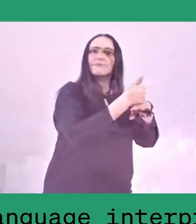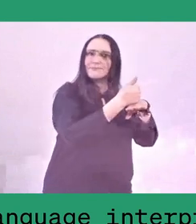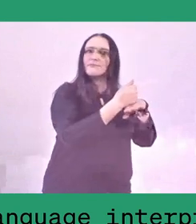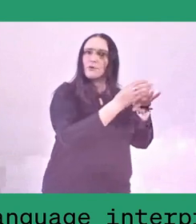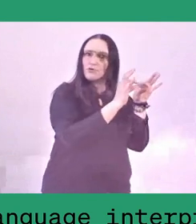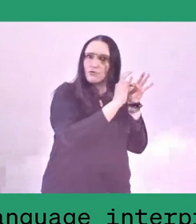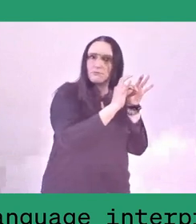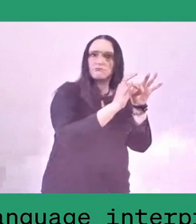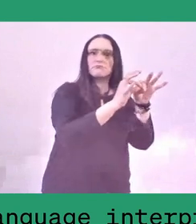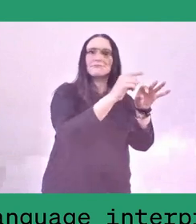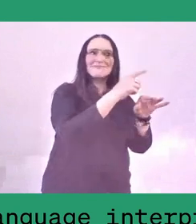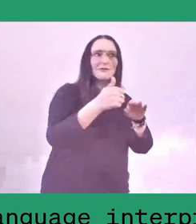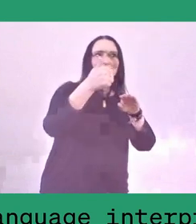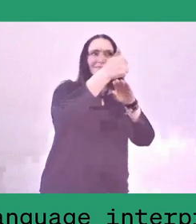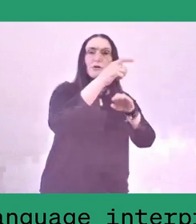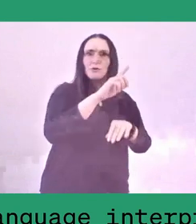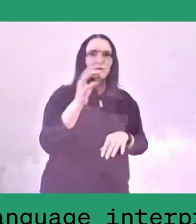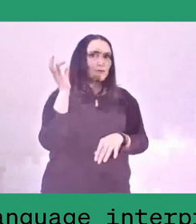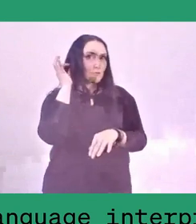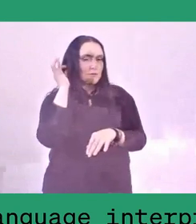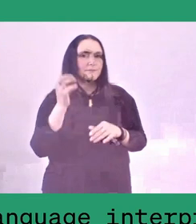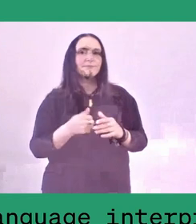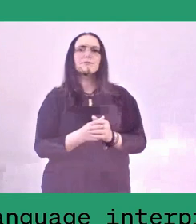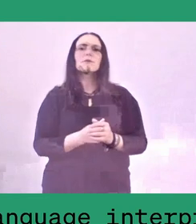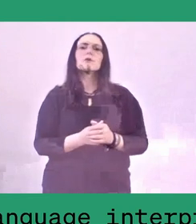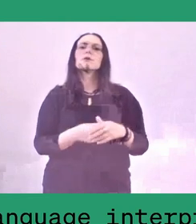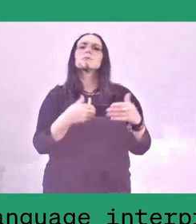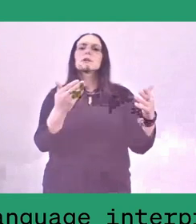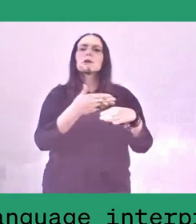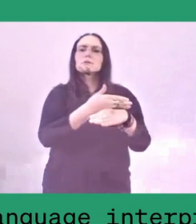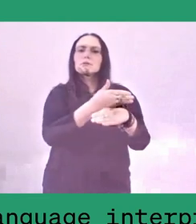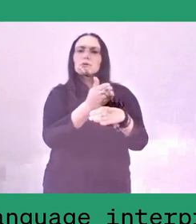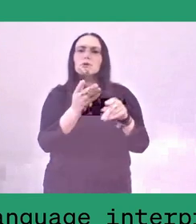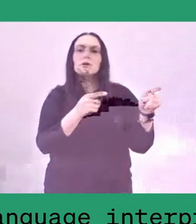It's partial here and there, it comes from different directions,